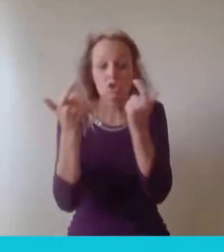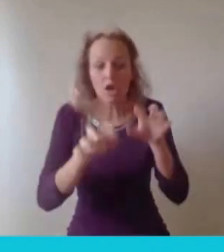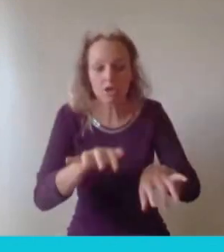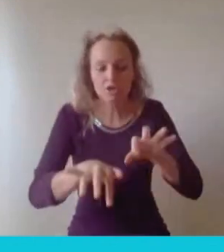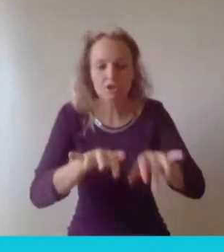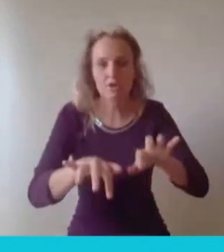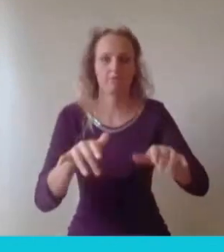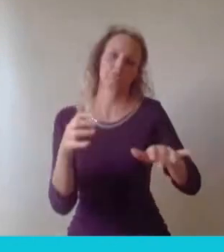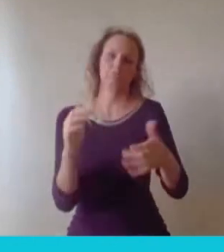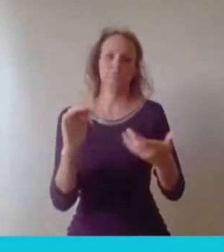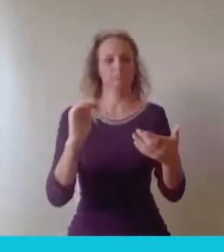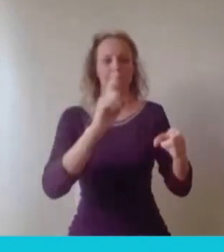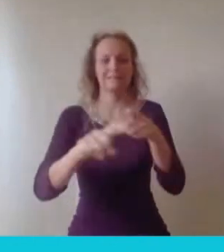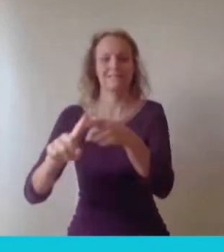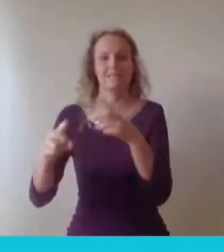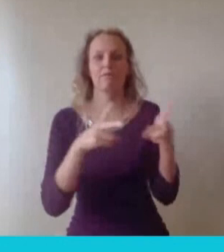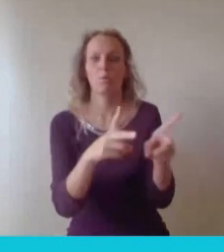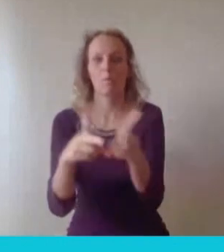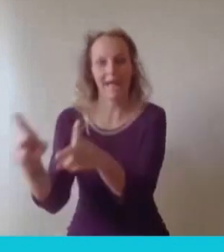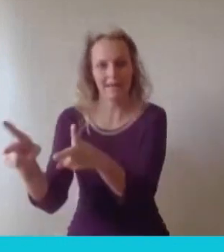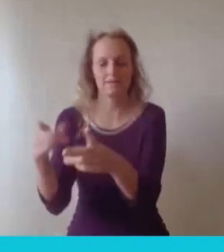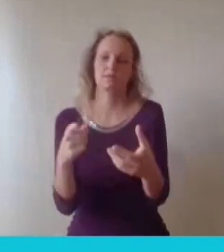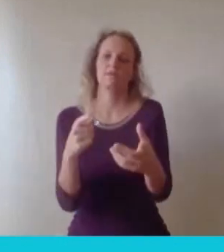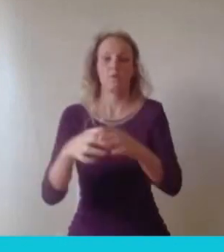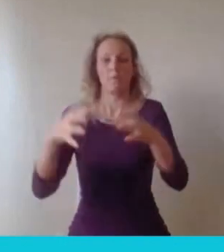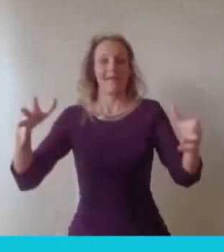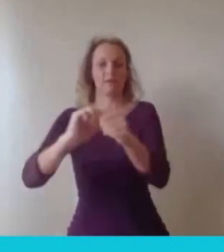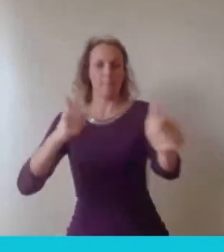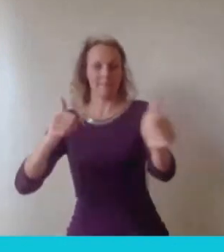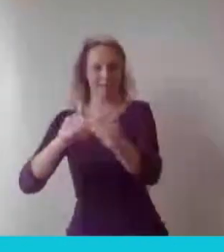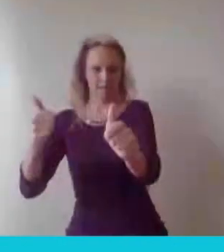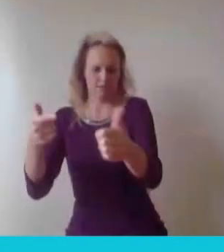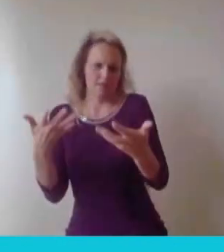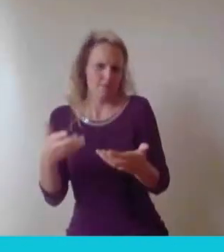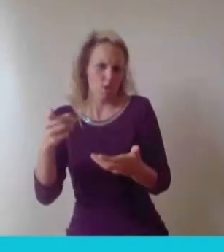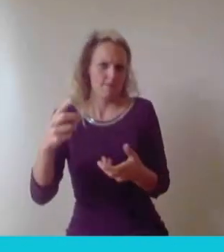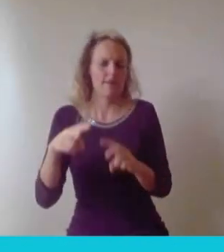they've taken approach to developing search where they're looking at the whole world. So for Google, they're looking at license